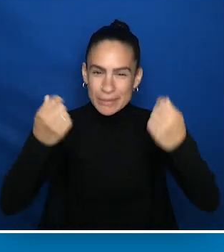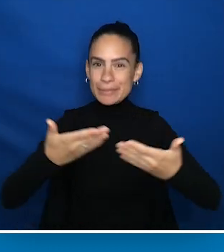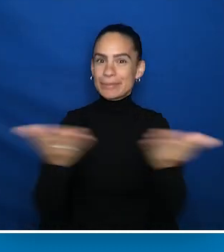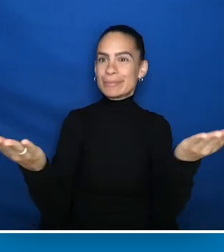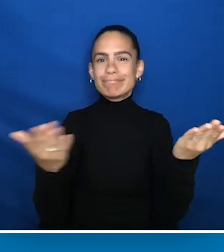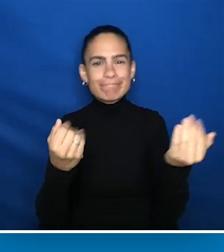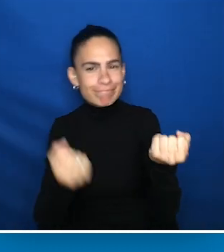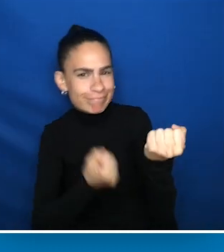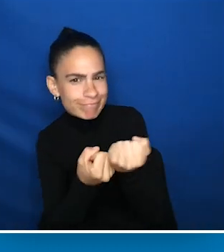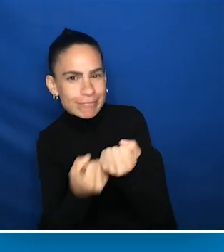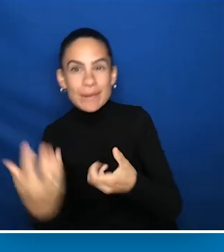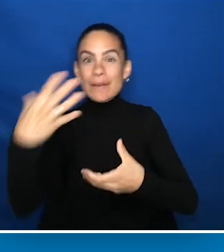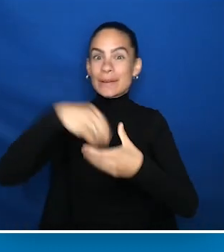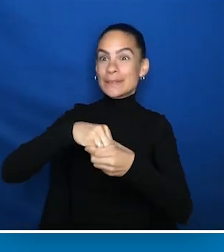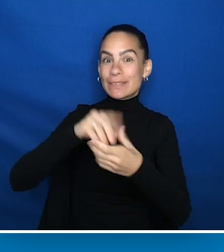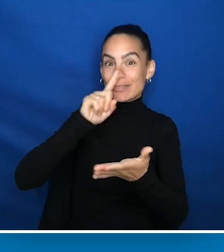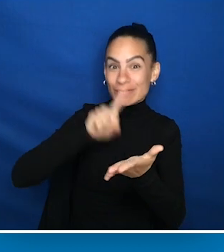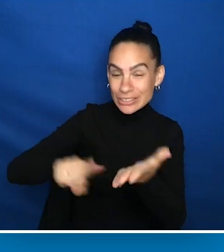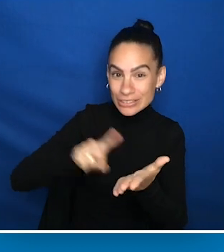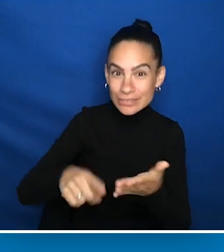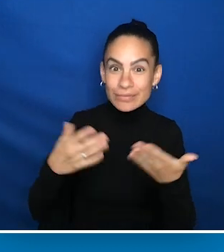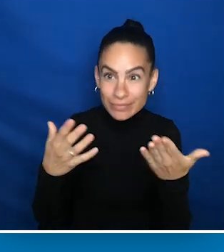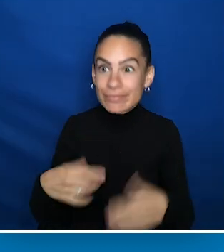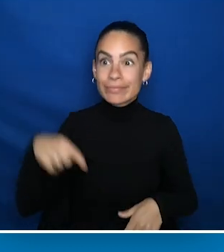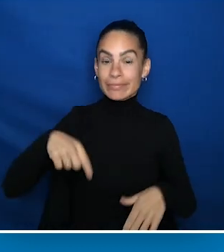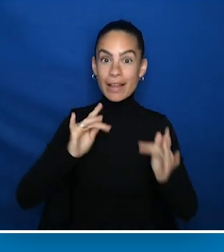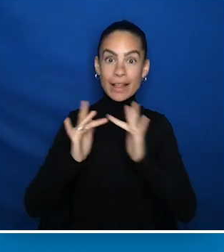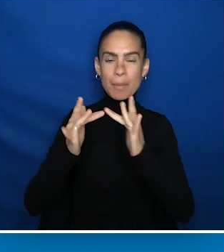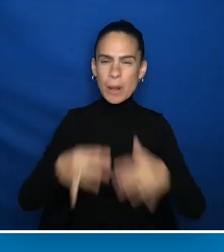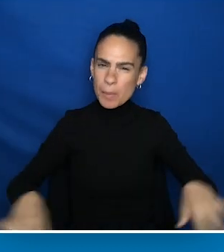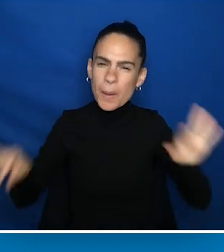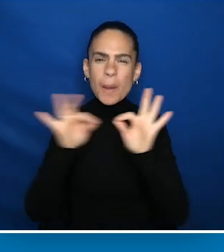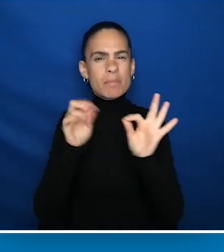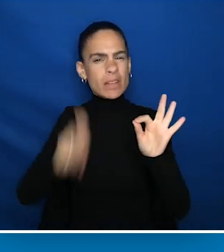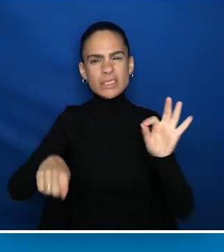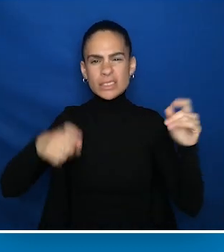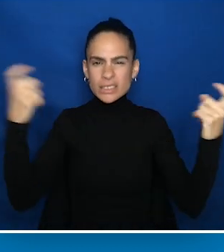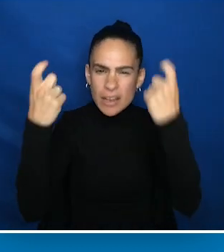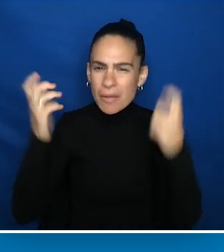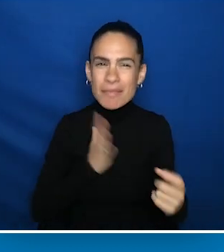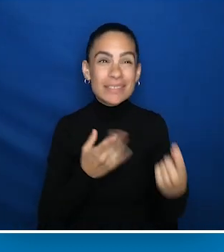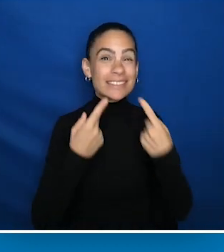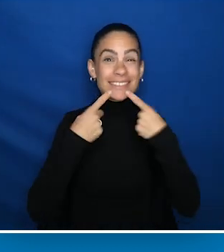championing inclusive research. As a network, we must not forget the importance of celebrating our successes.